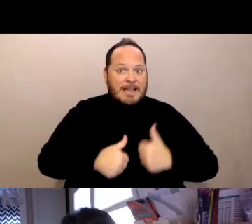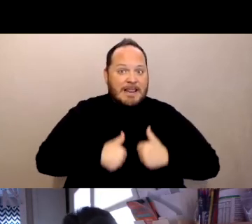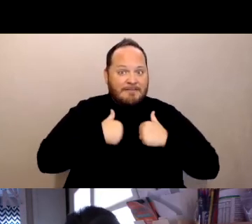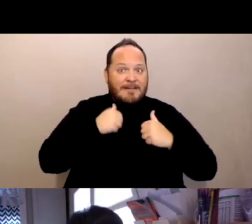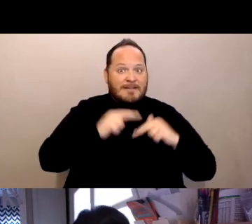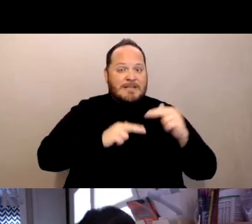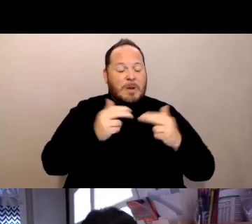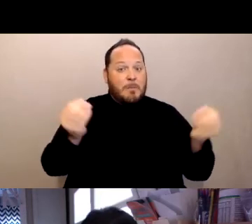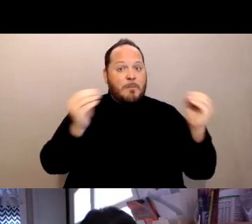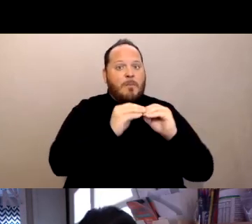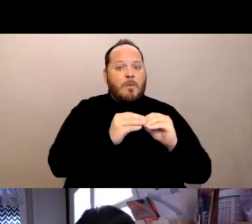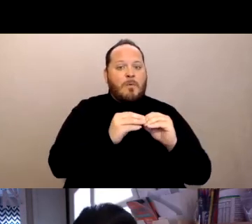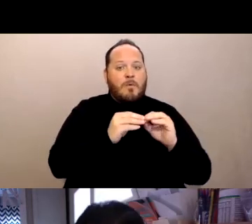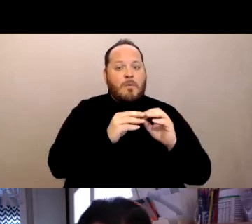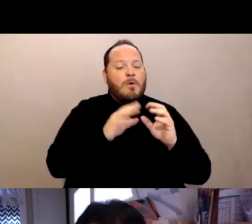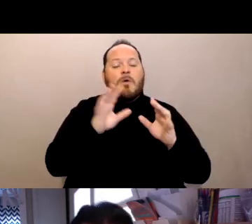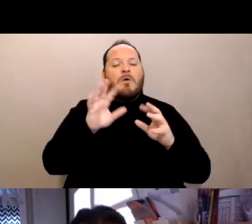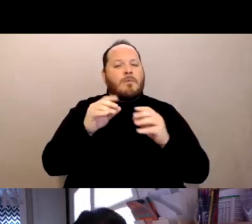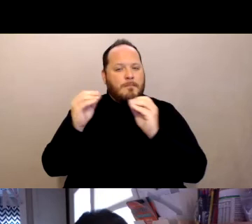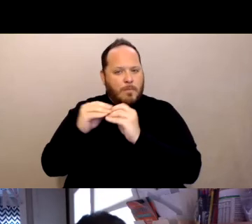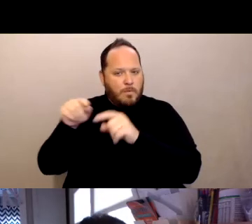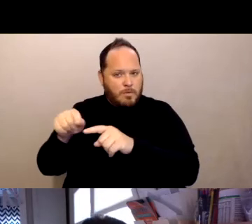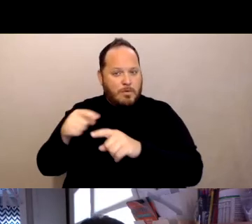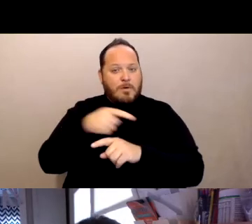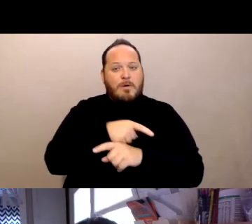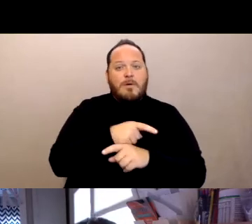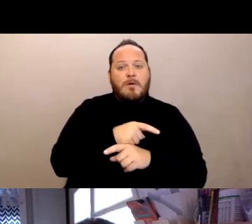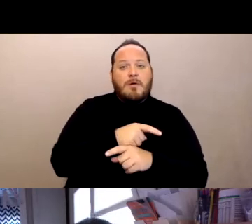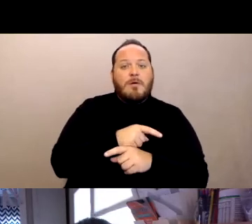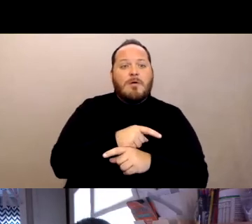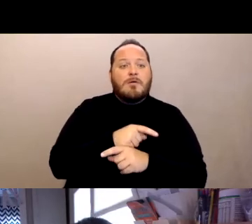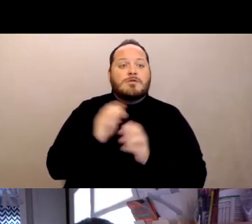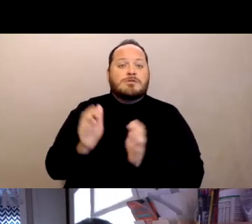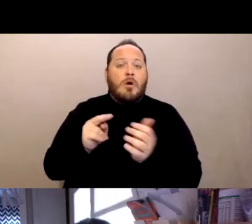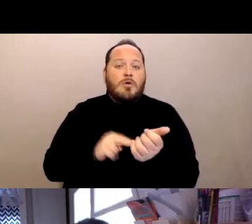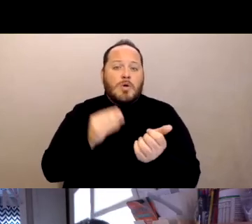only have six residents. Whereas the smallest nursing homes usually have at least 20 or 30.